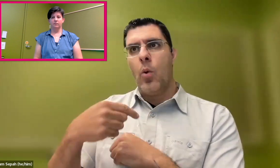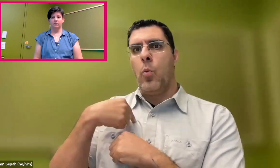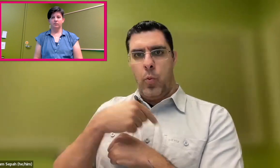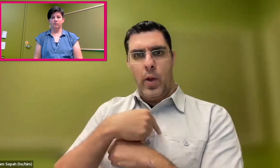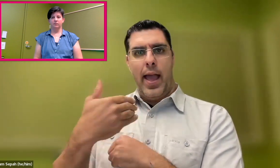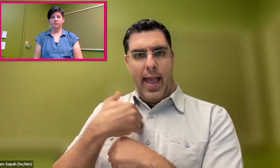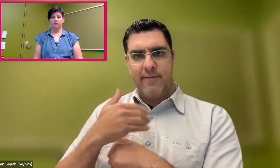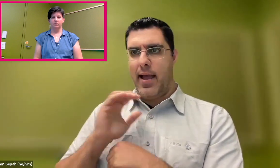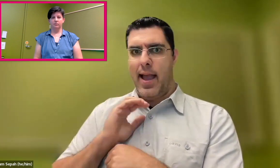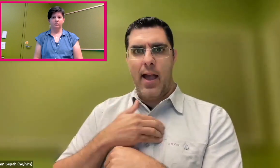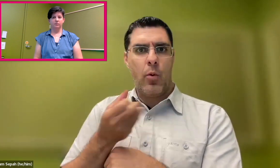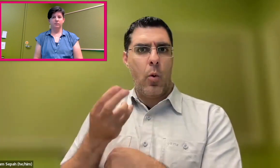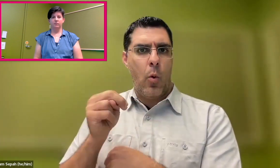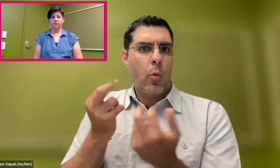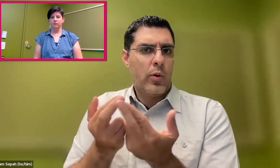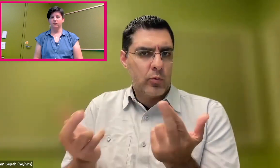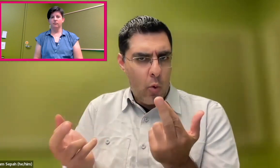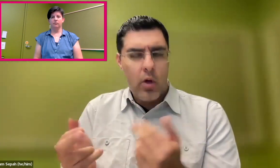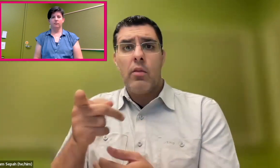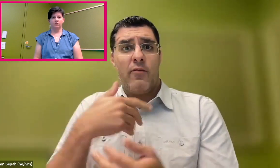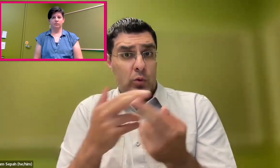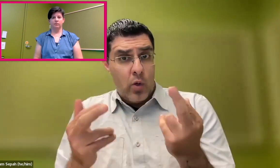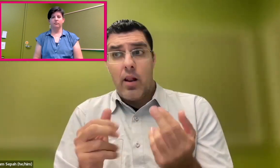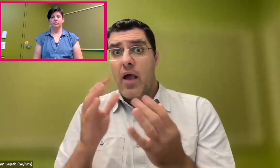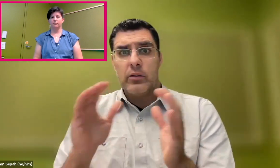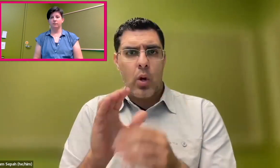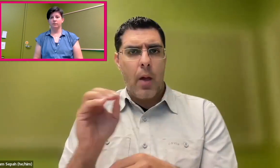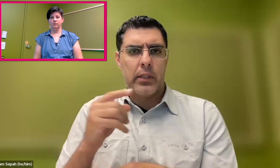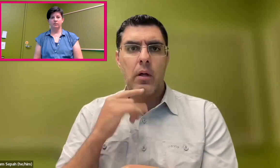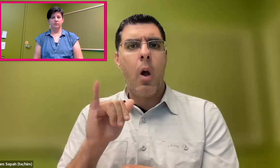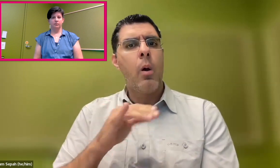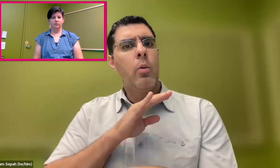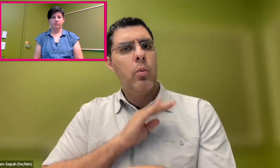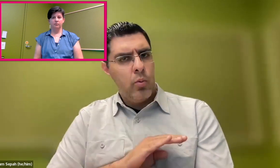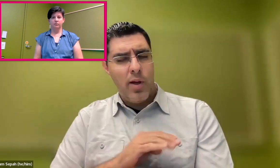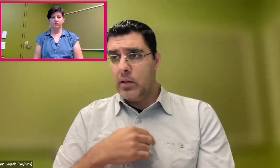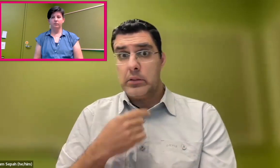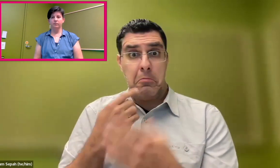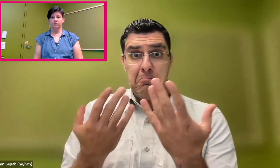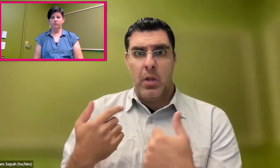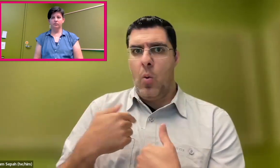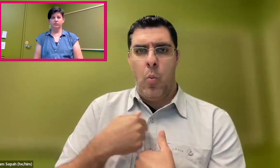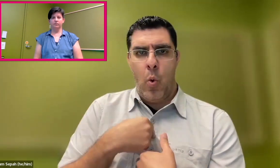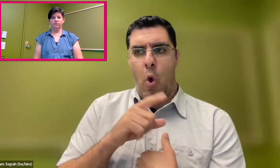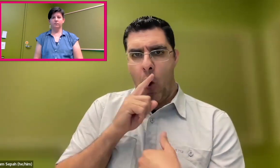So yes, we do have our resources, and a lot of small companies are--